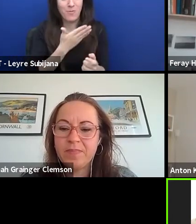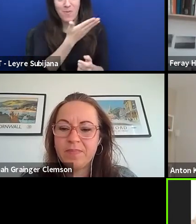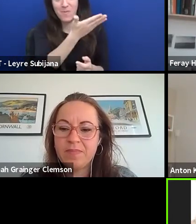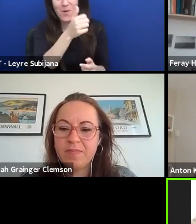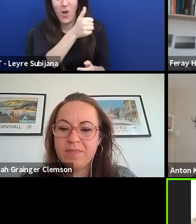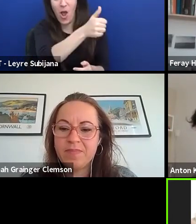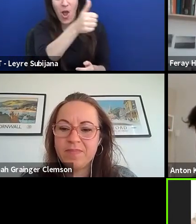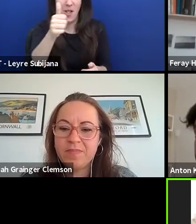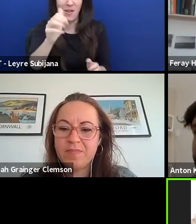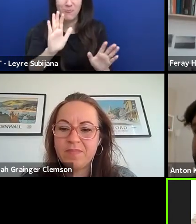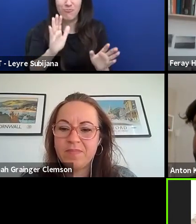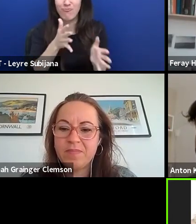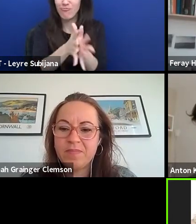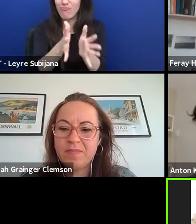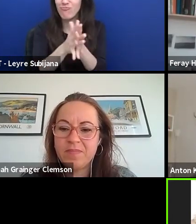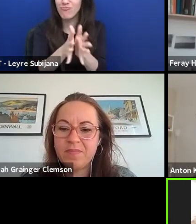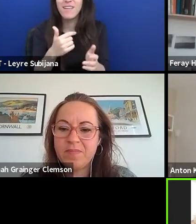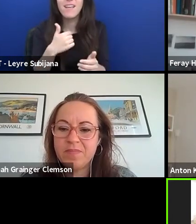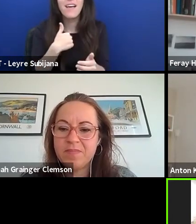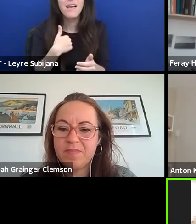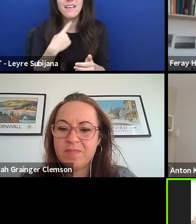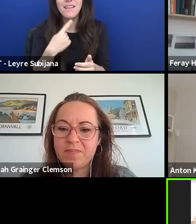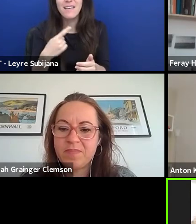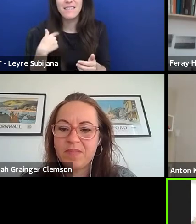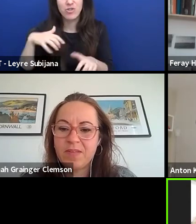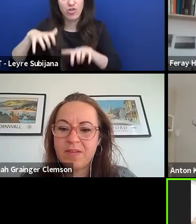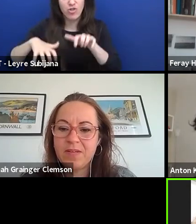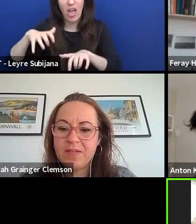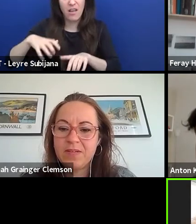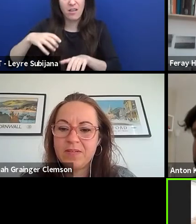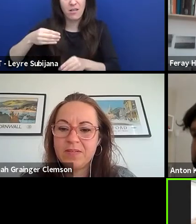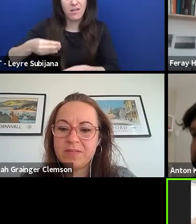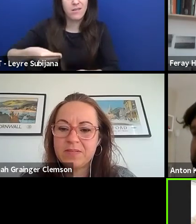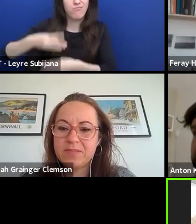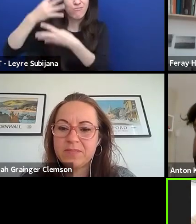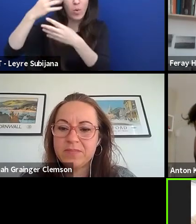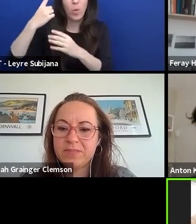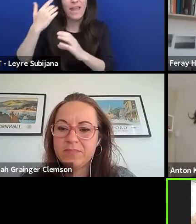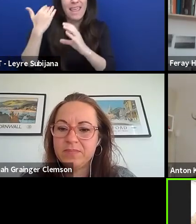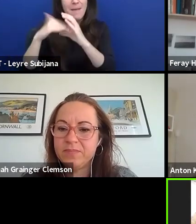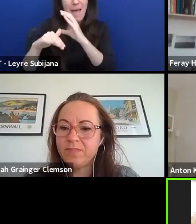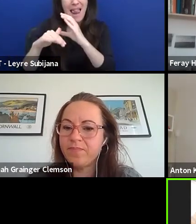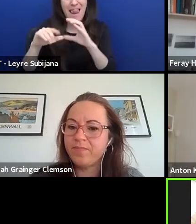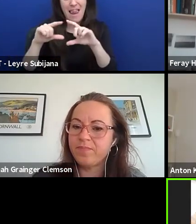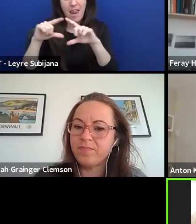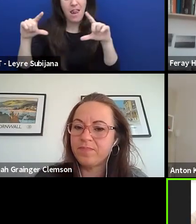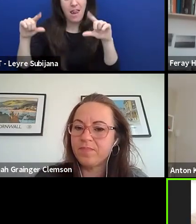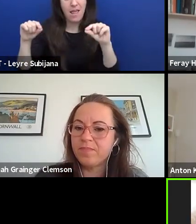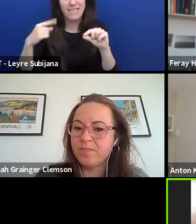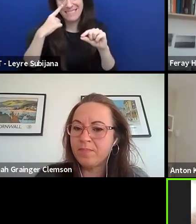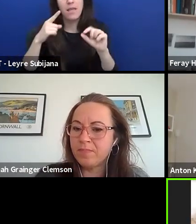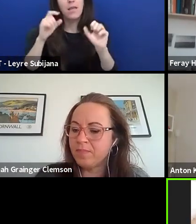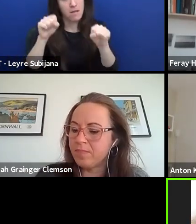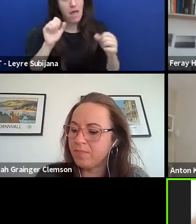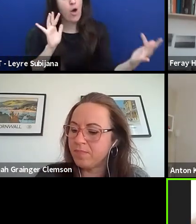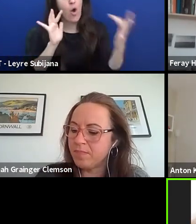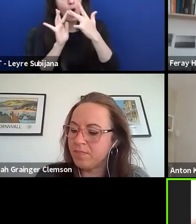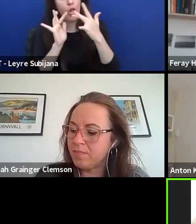I just want to tell you that in the chat I wrote you an email that you can write to if you want to join us